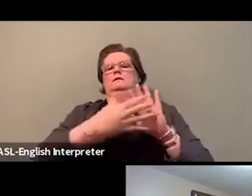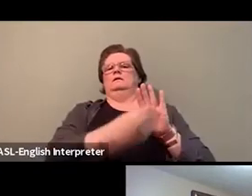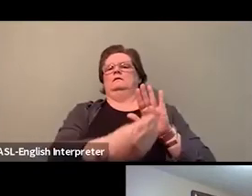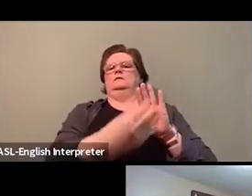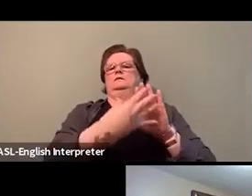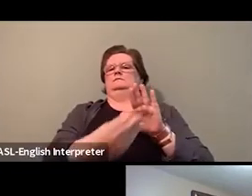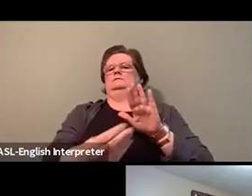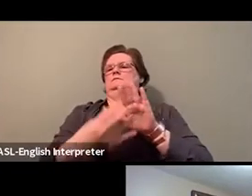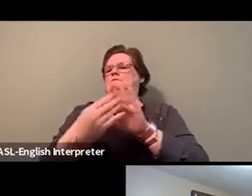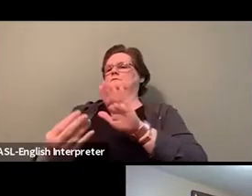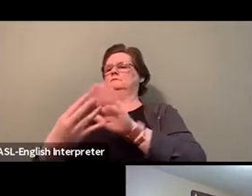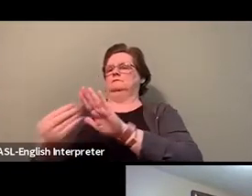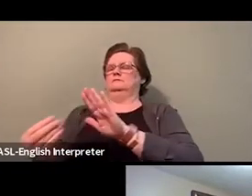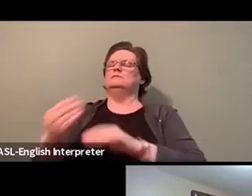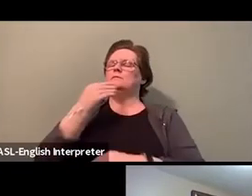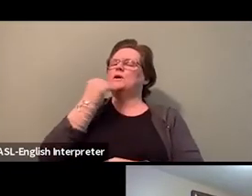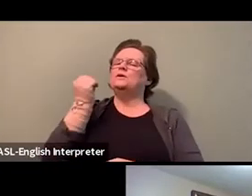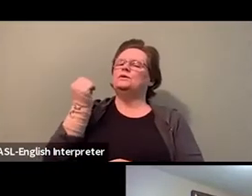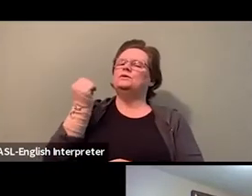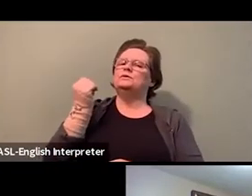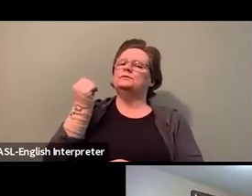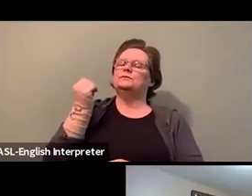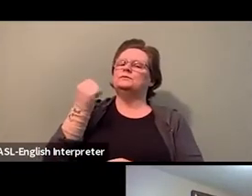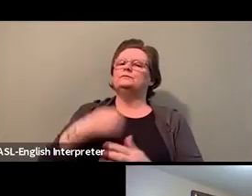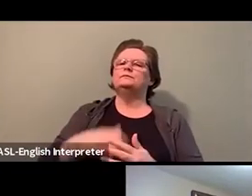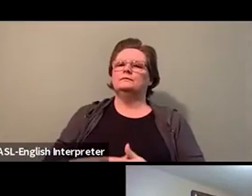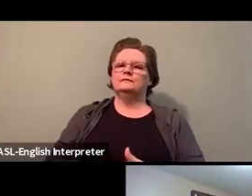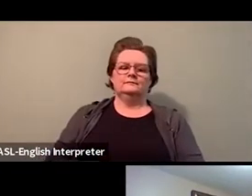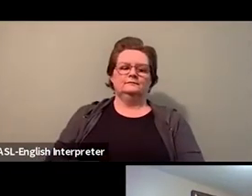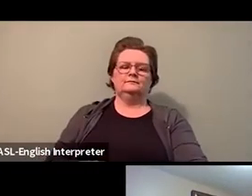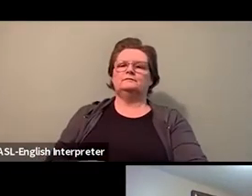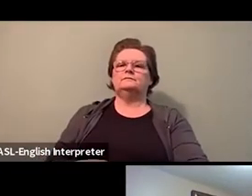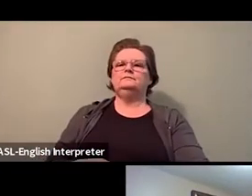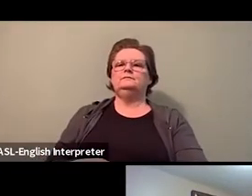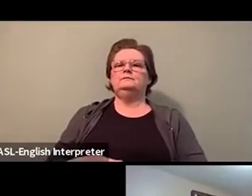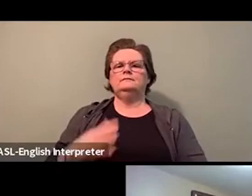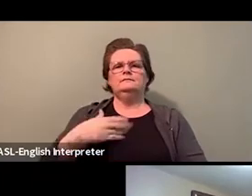and union locals can take action on anti-black racism.